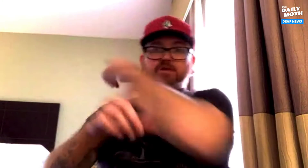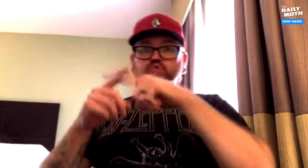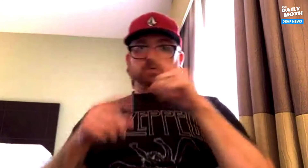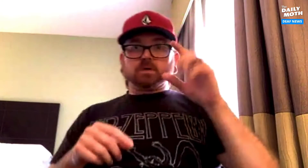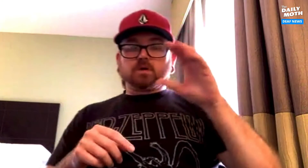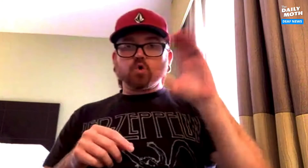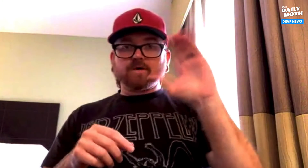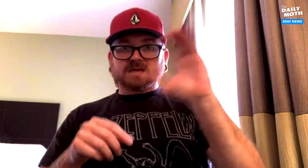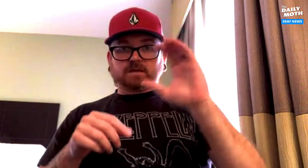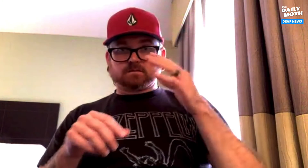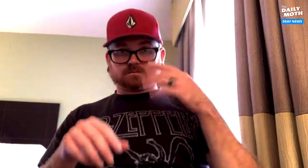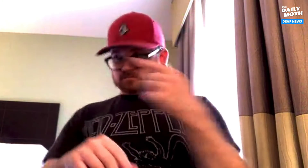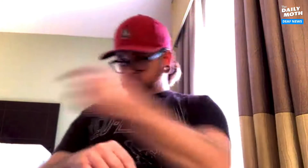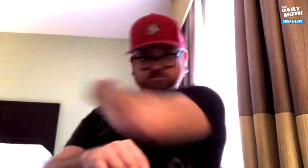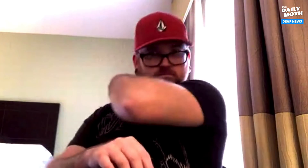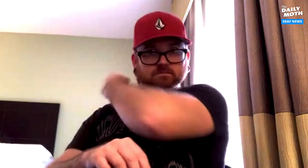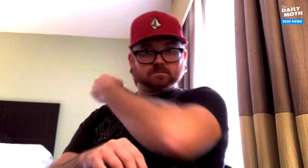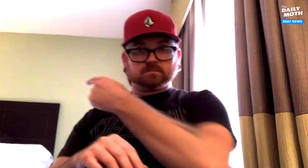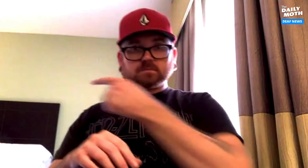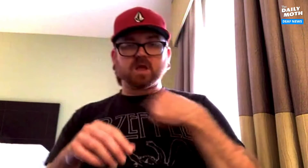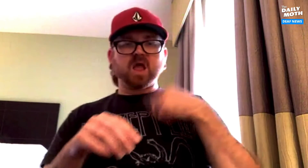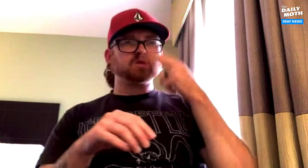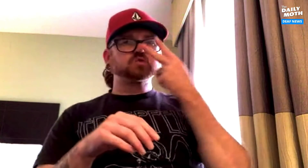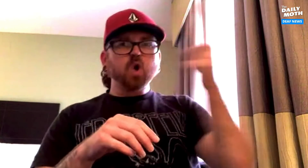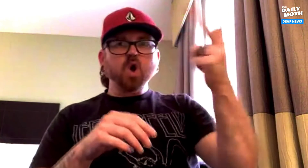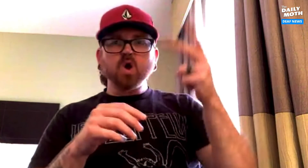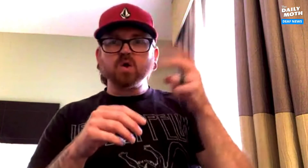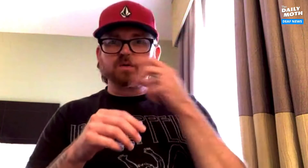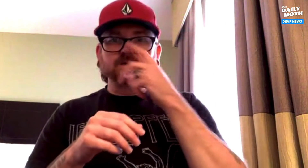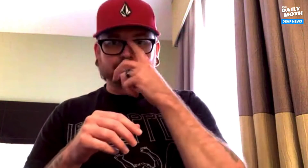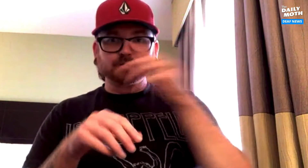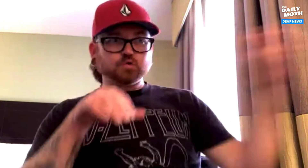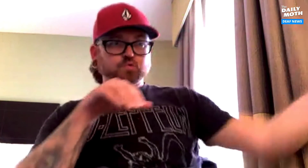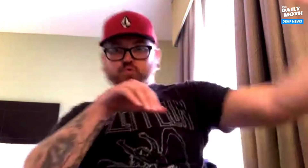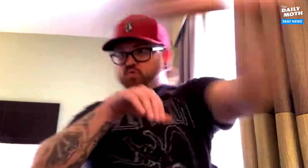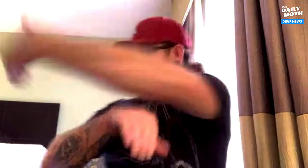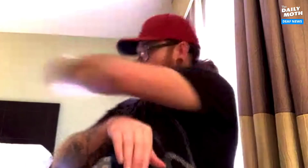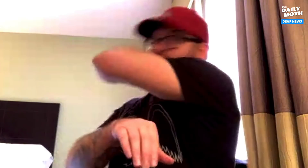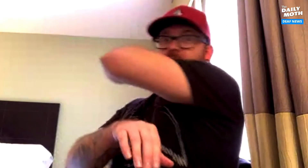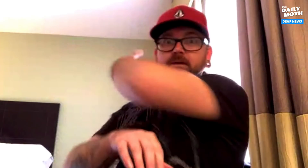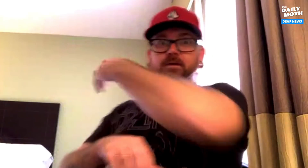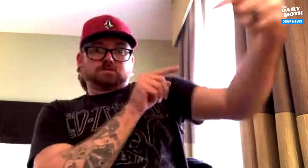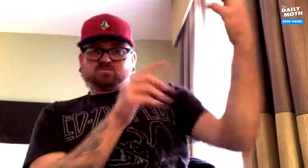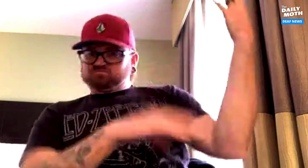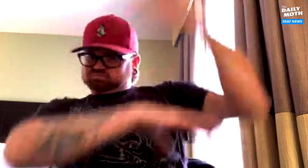down to Cookeville. Yes, it went around us. I saw destruction all around me.